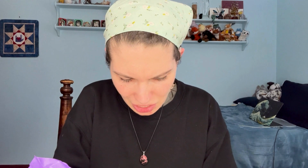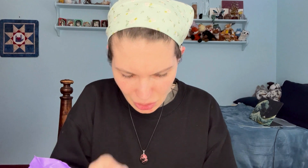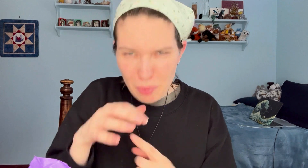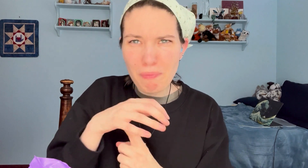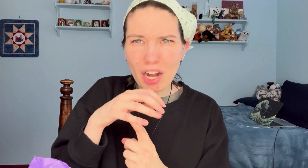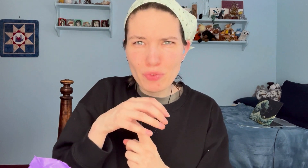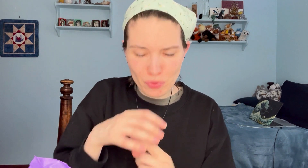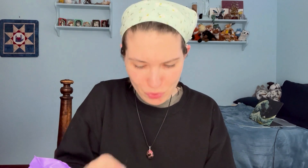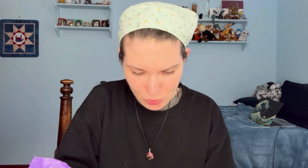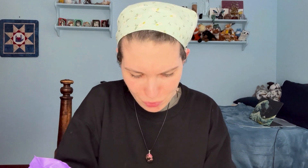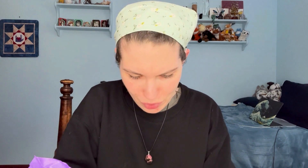Mushrooms!